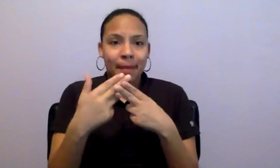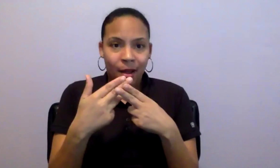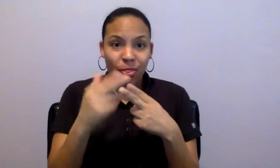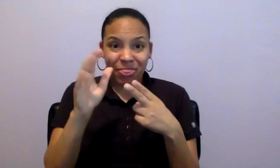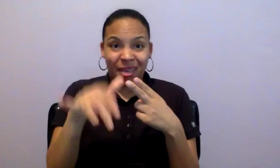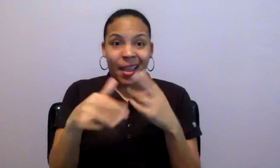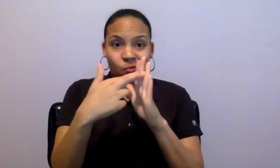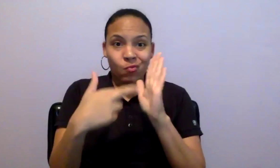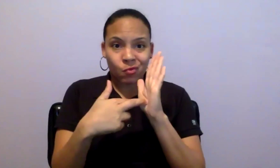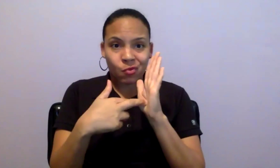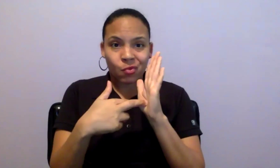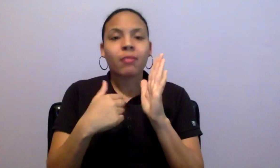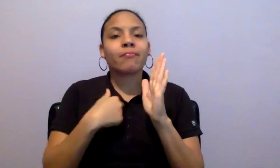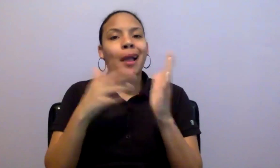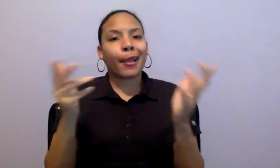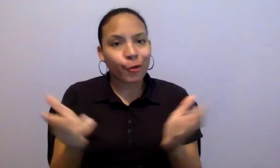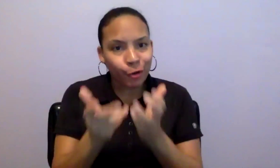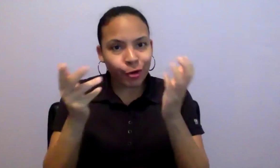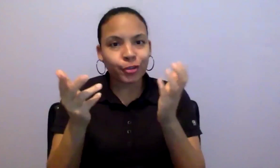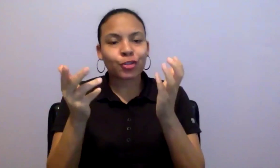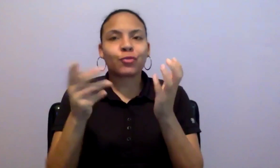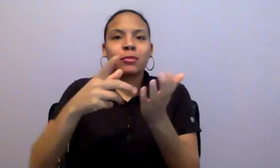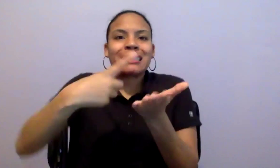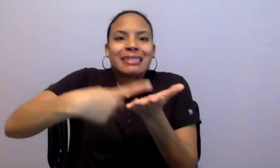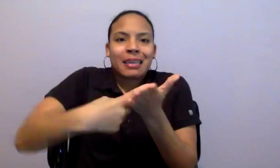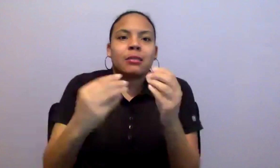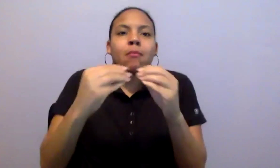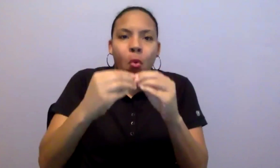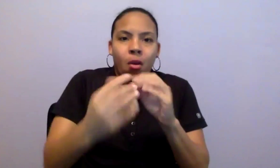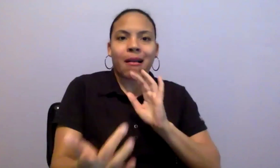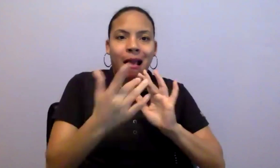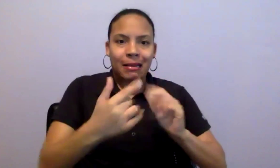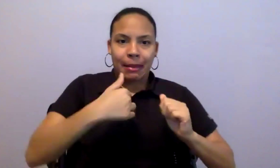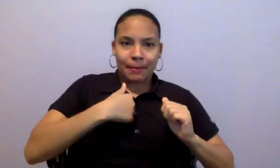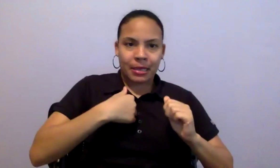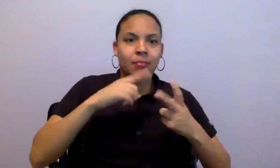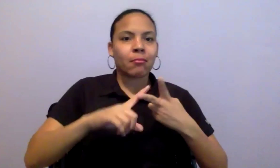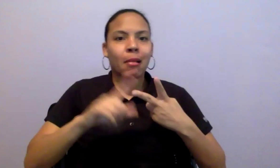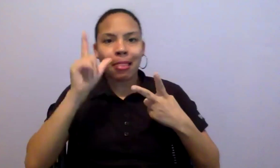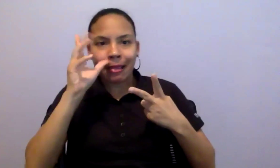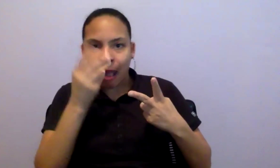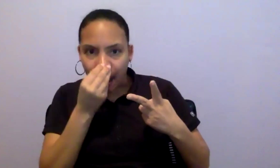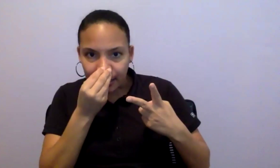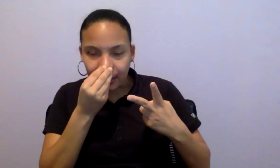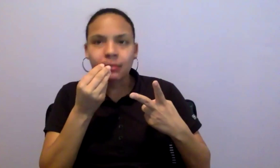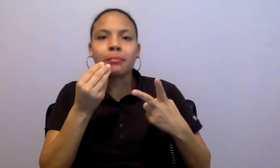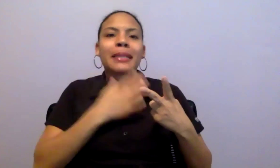again, I would encourage you to talk to me or to Leilani, sign up for office hours.